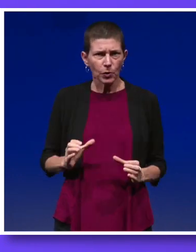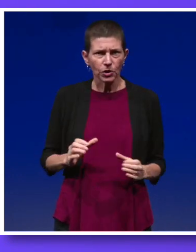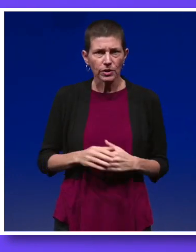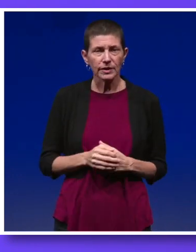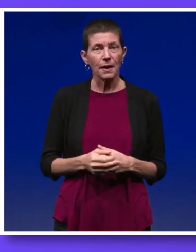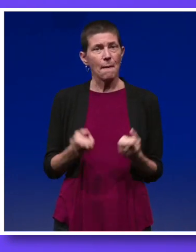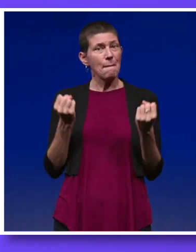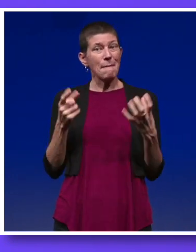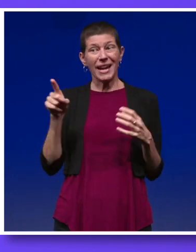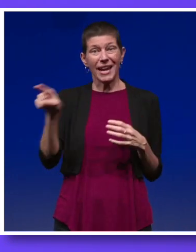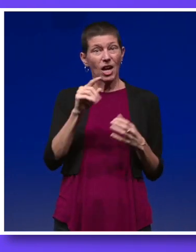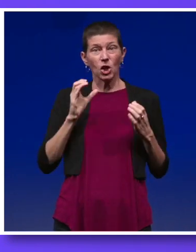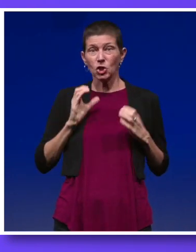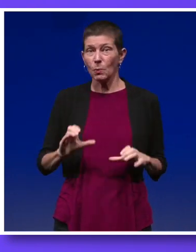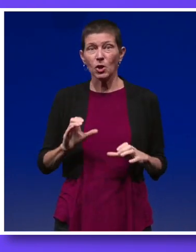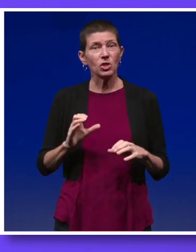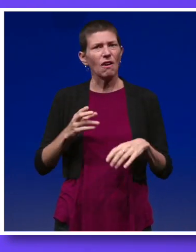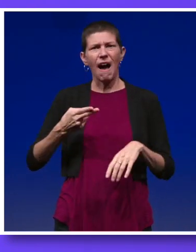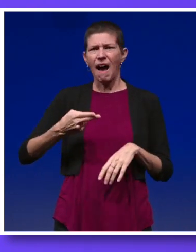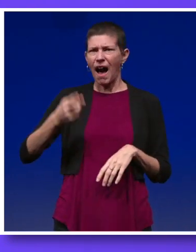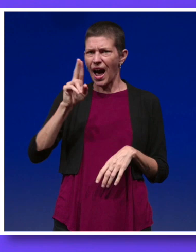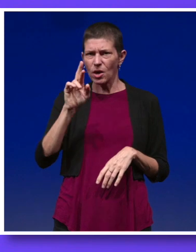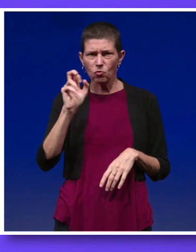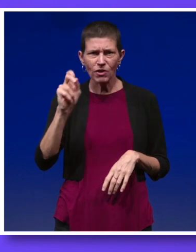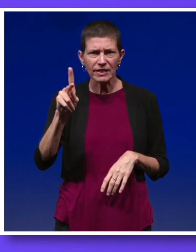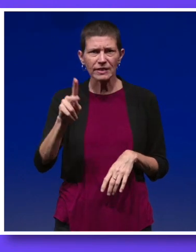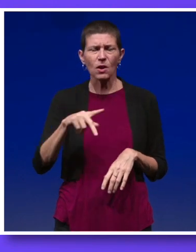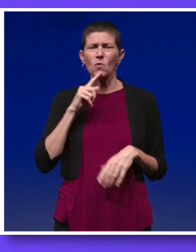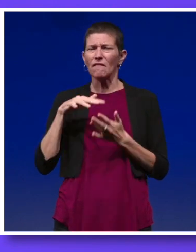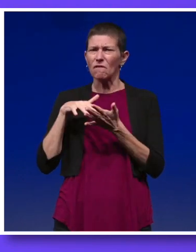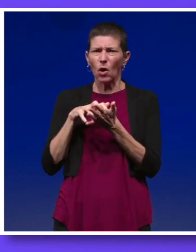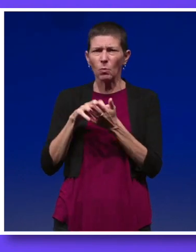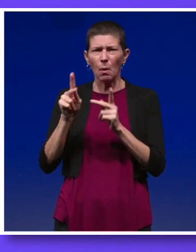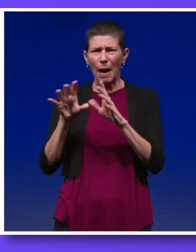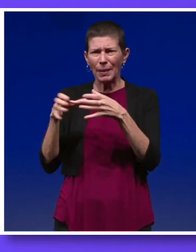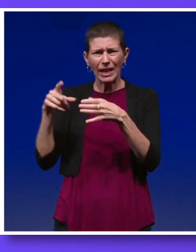Many of our consumers are in high-risk and vulnerable populations